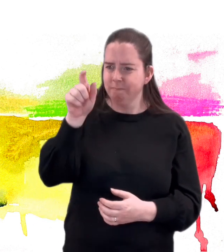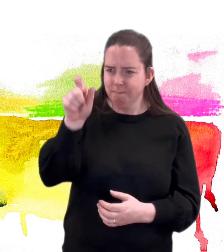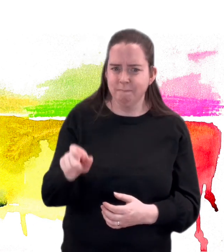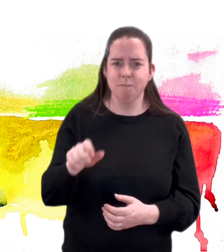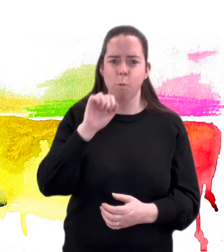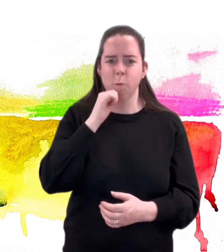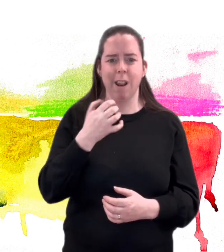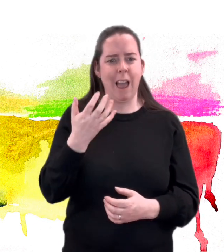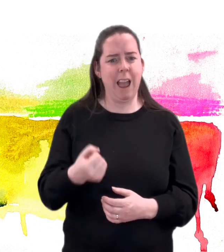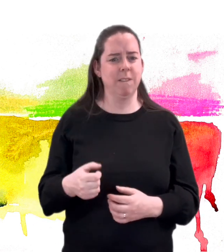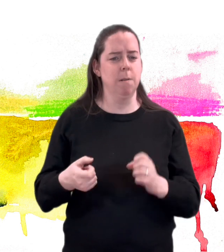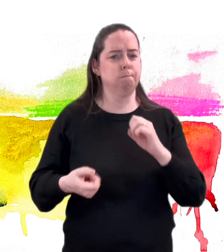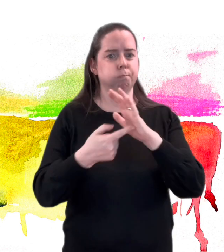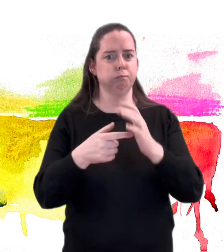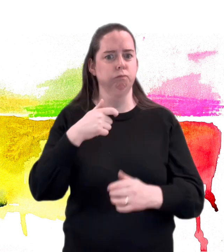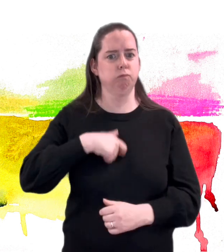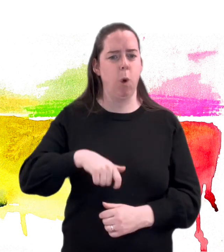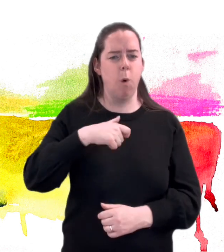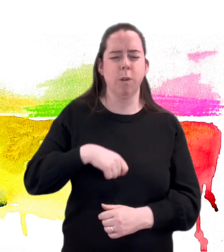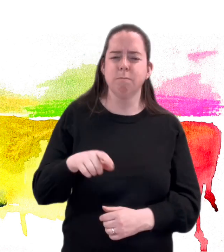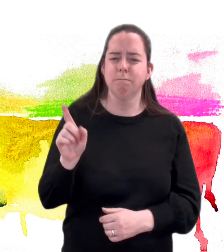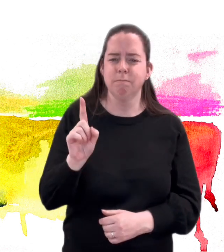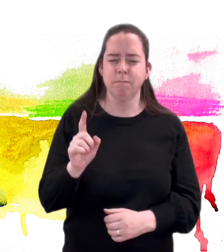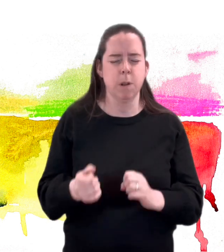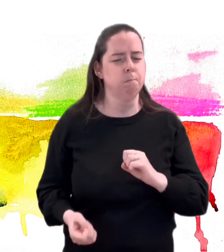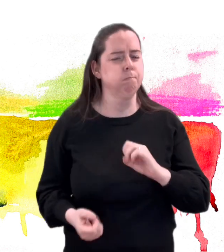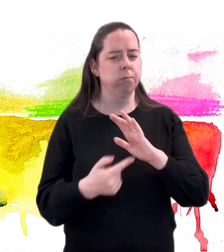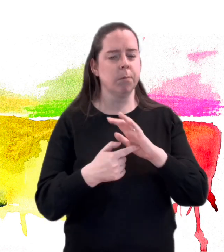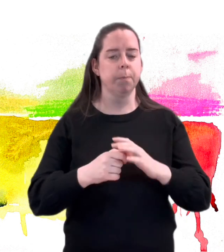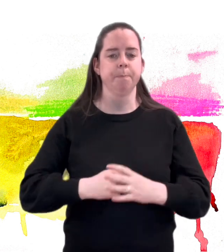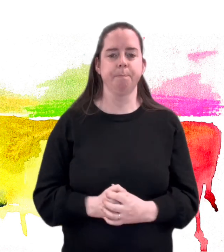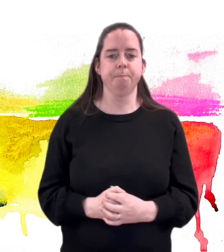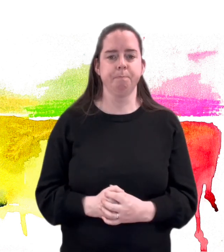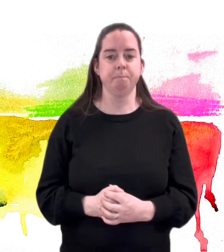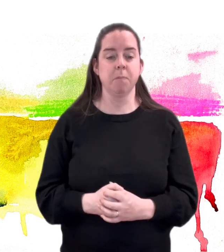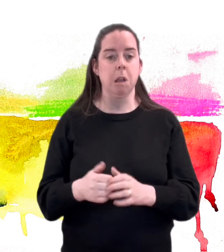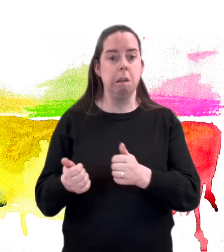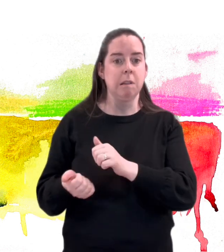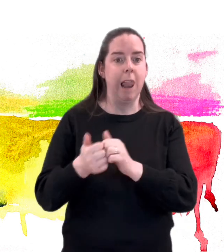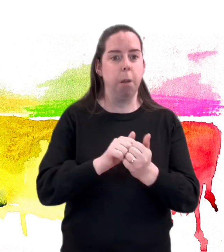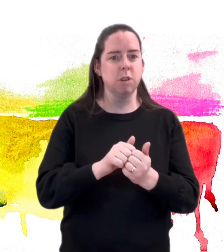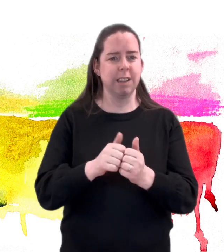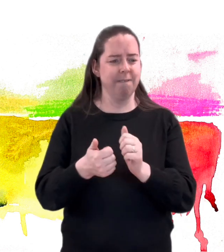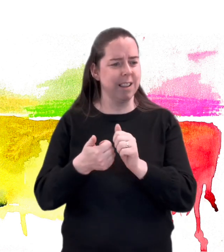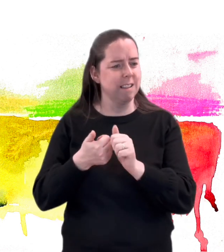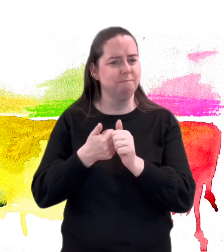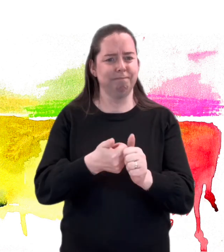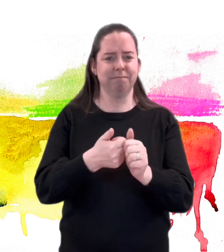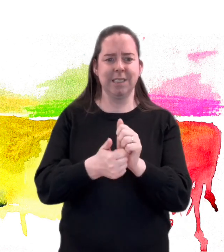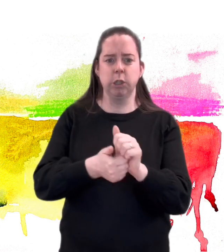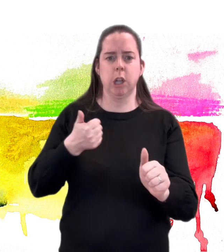They will play a pivotal role in delivering collaborative sector support across the region,